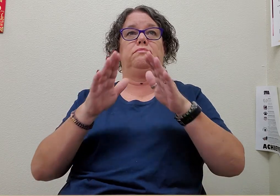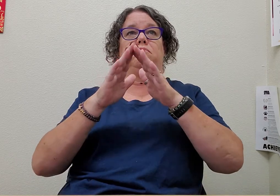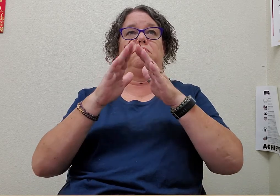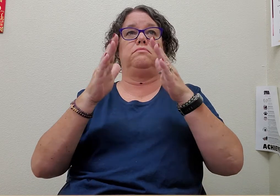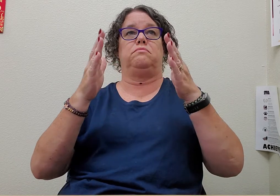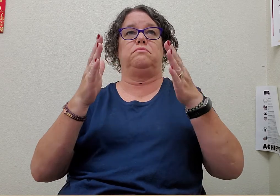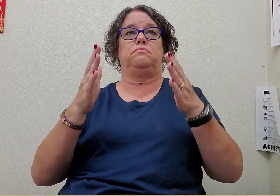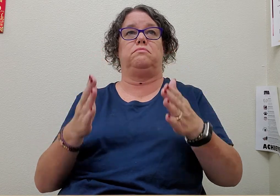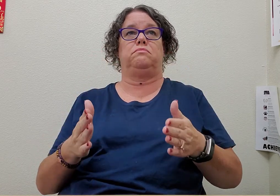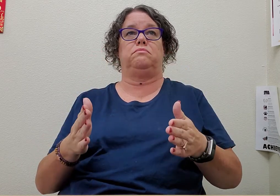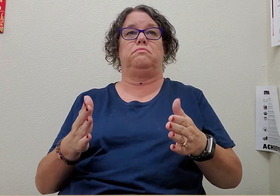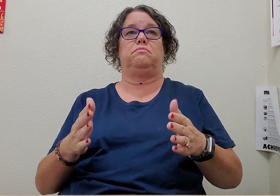house